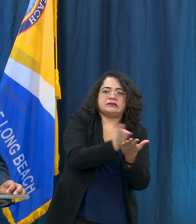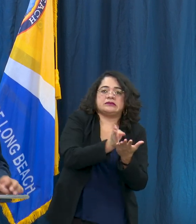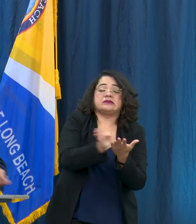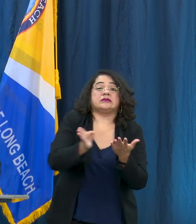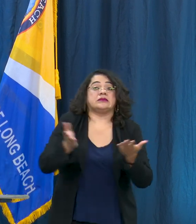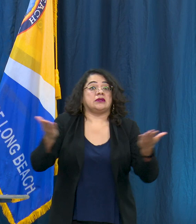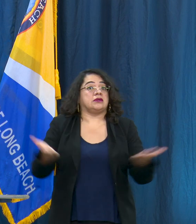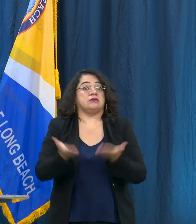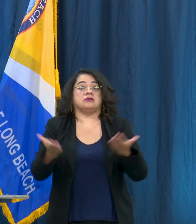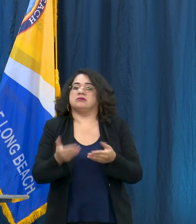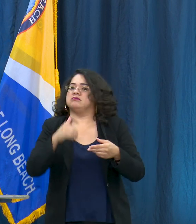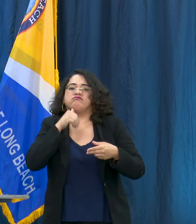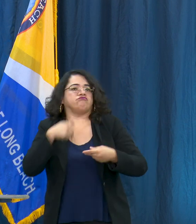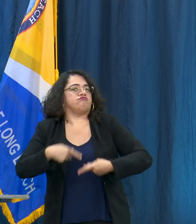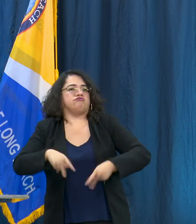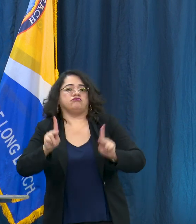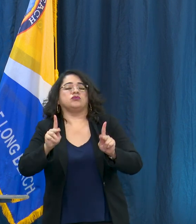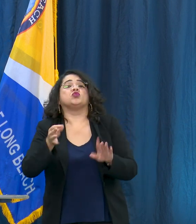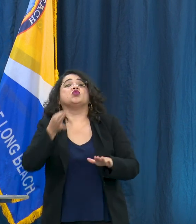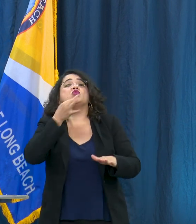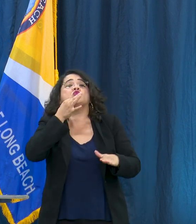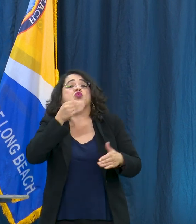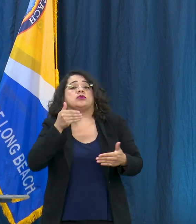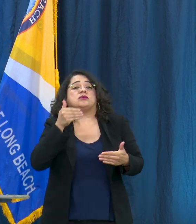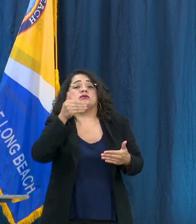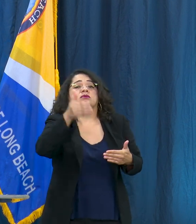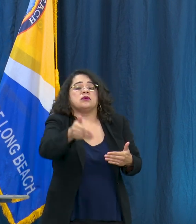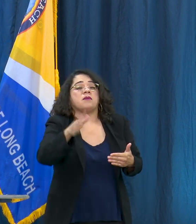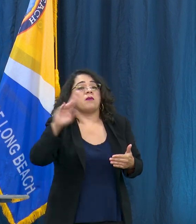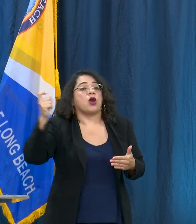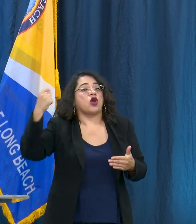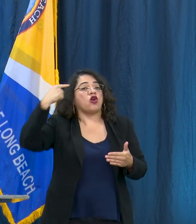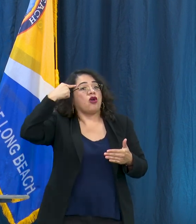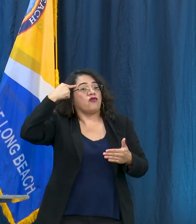you're gonna hear pretty soon the Governor or the state put out guidance